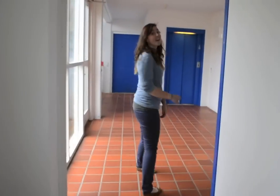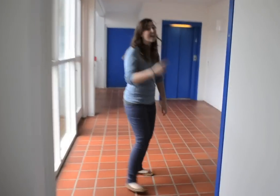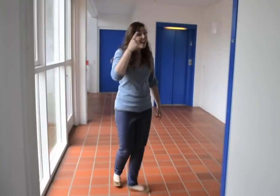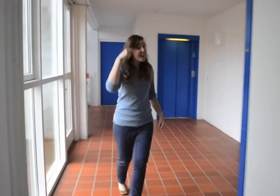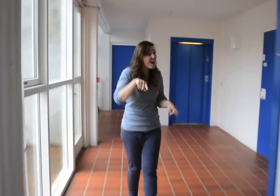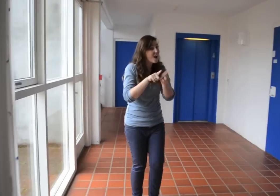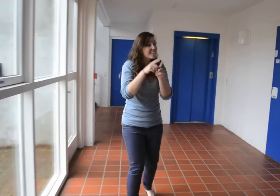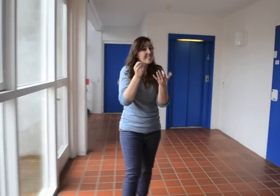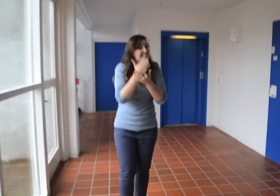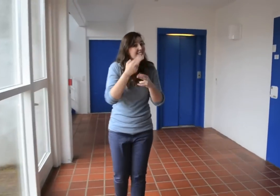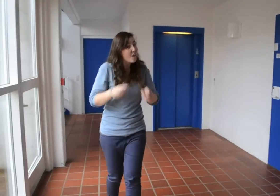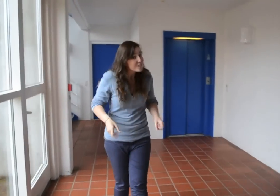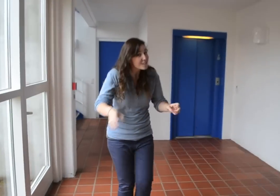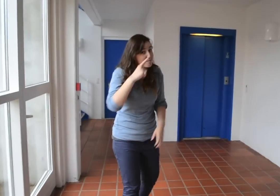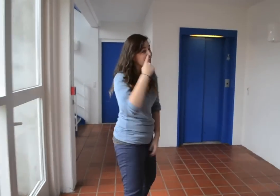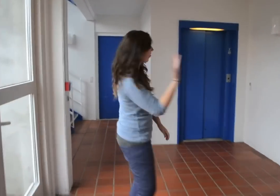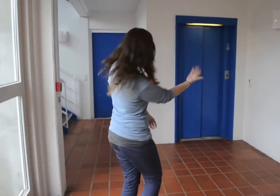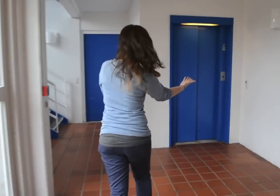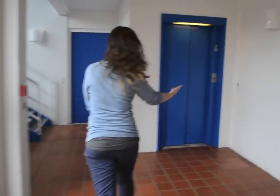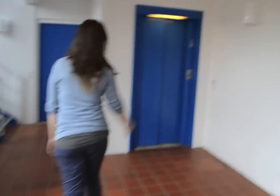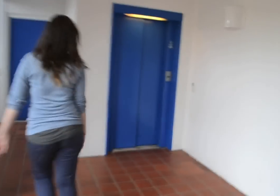This place also has great accessibility for people with wheelchairs.